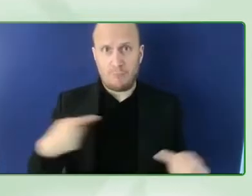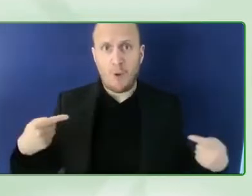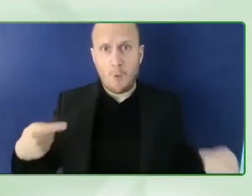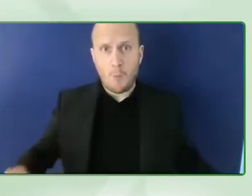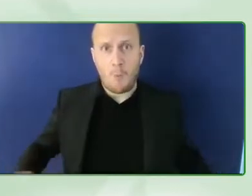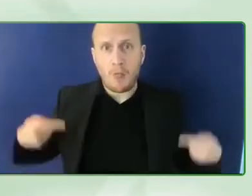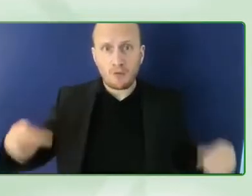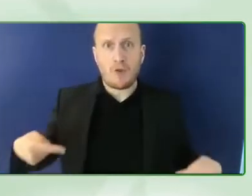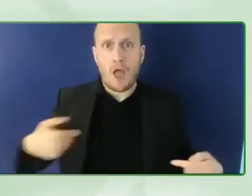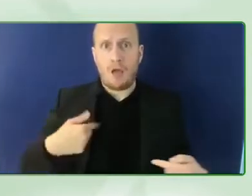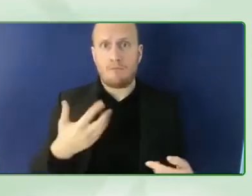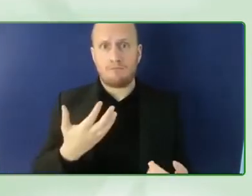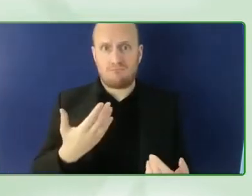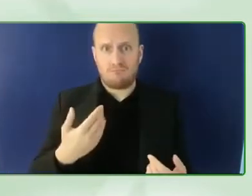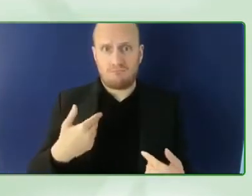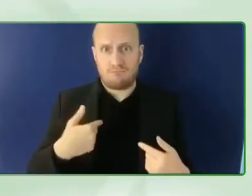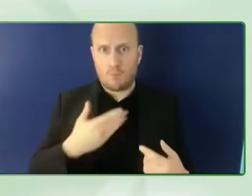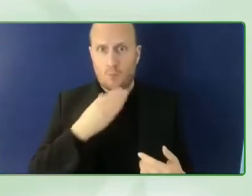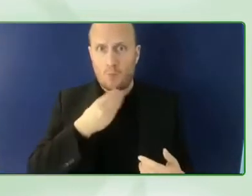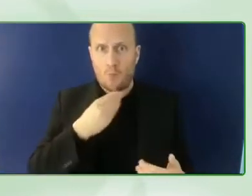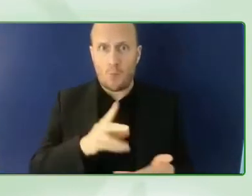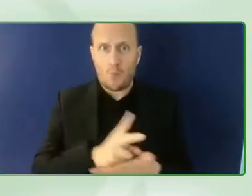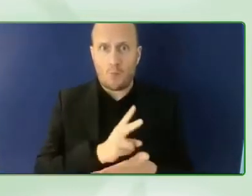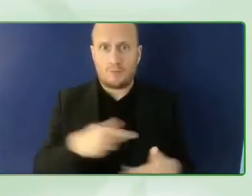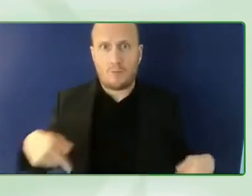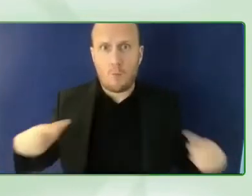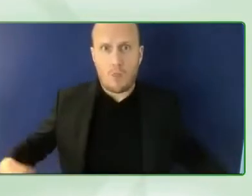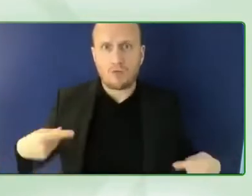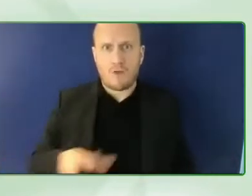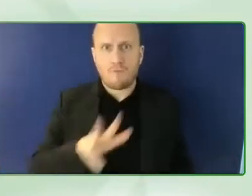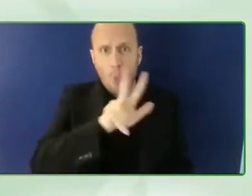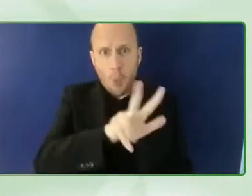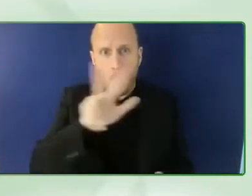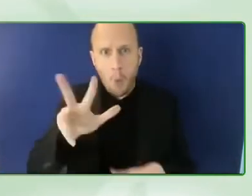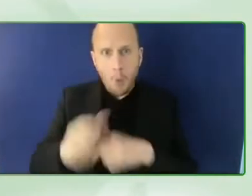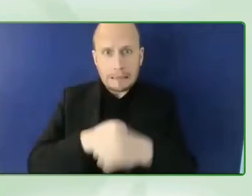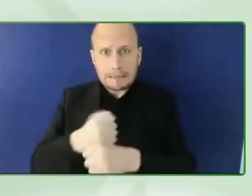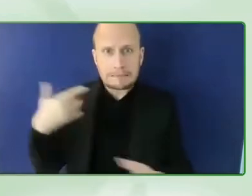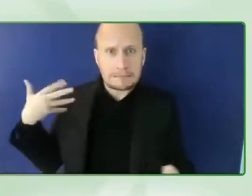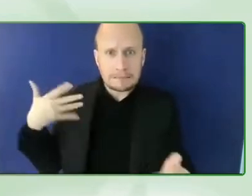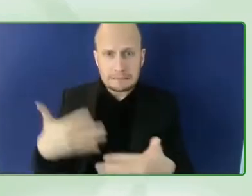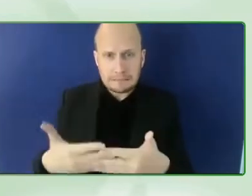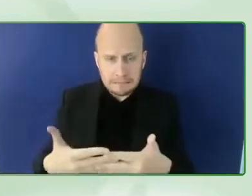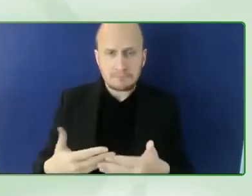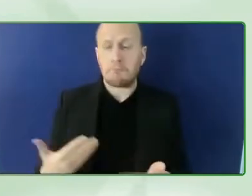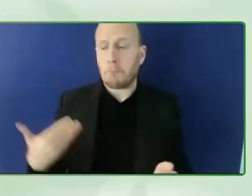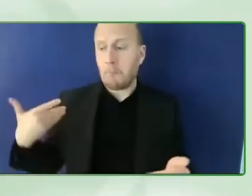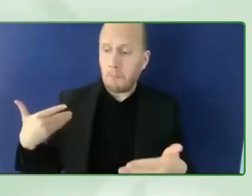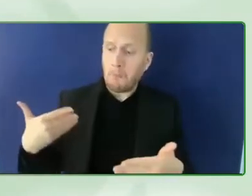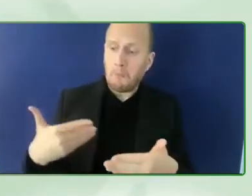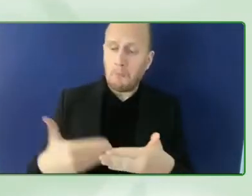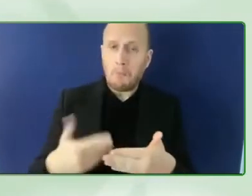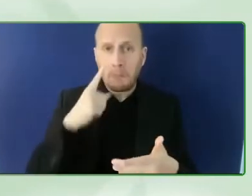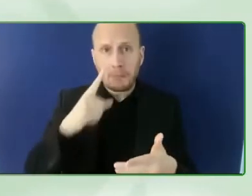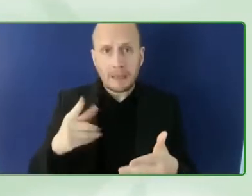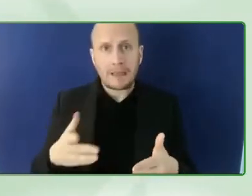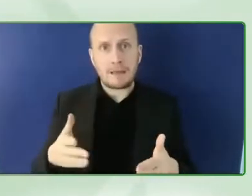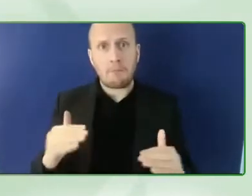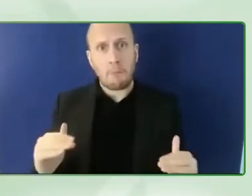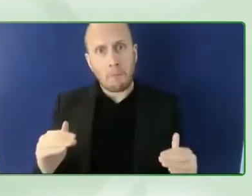and you know we see things are getting better in you know especially now when we have this amazing